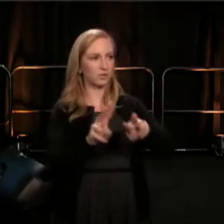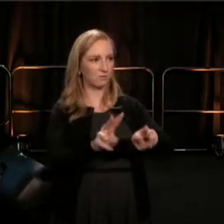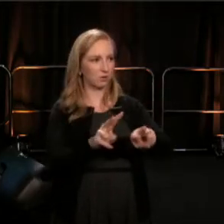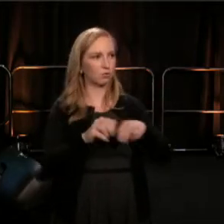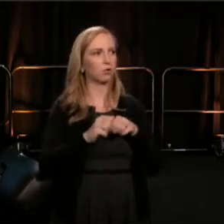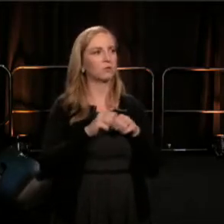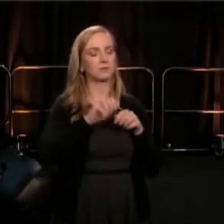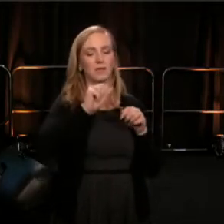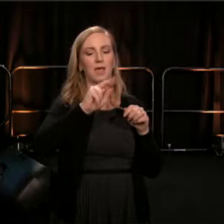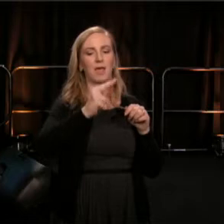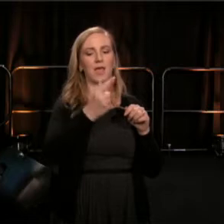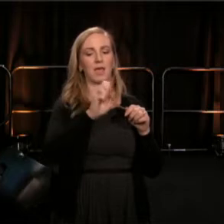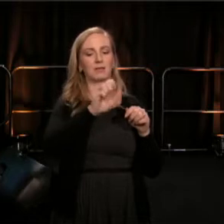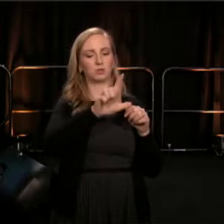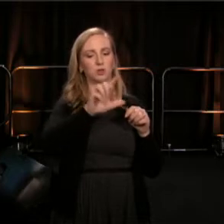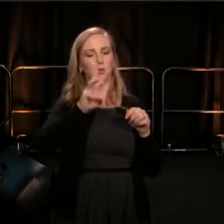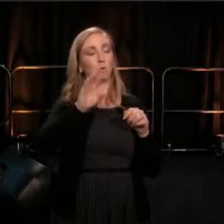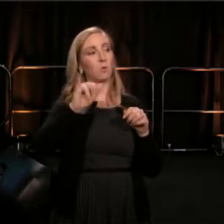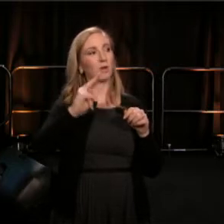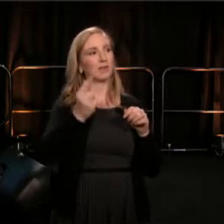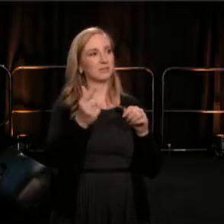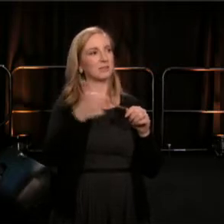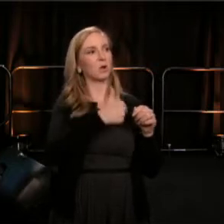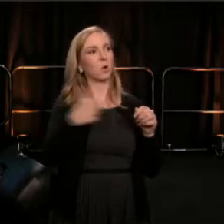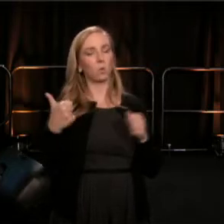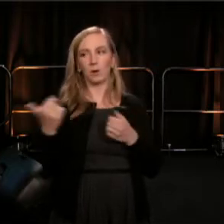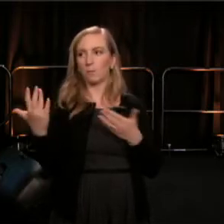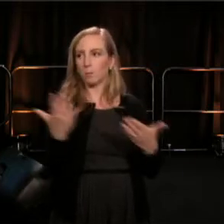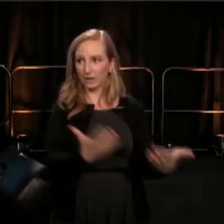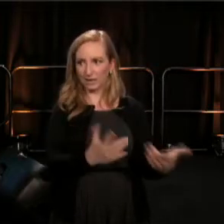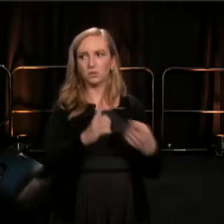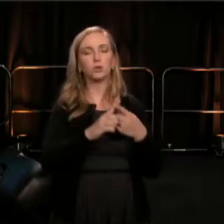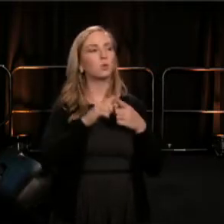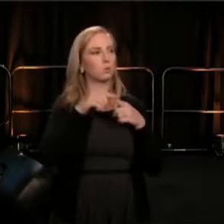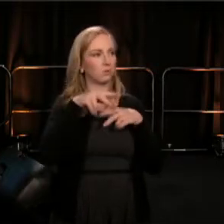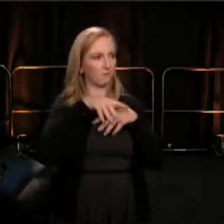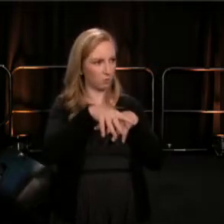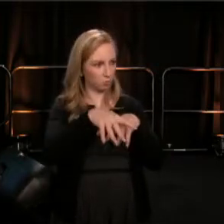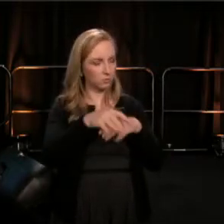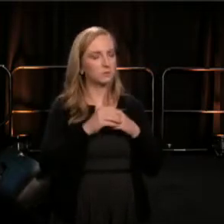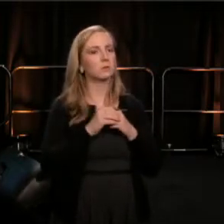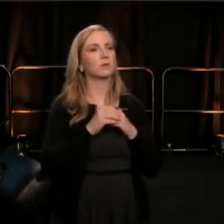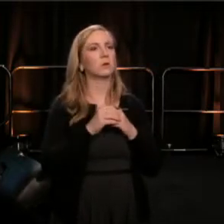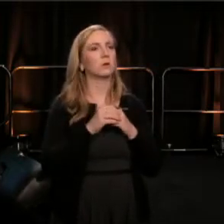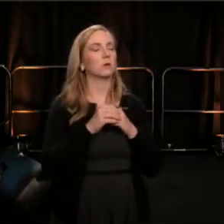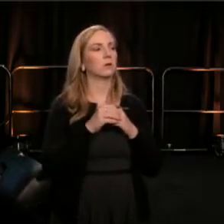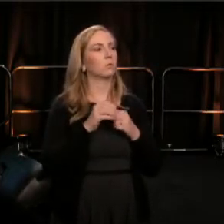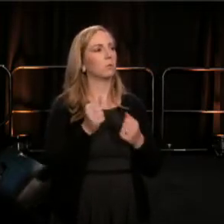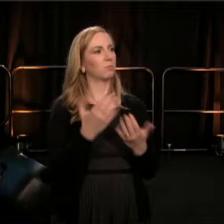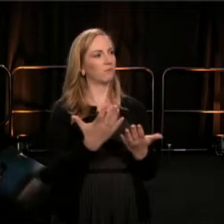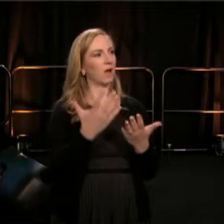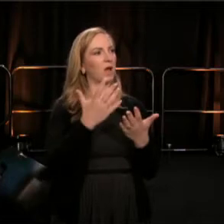...who would bring hate to the funerals. We carry the truth of those fighting against cultural appropriation,